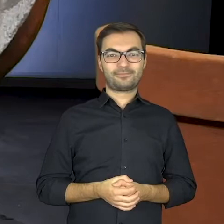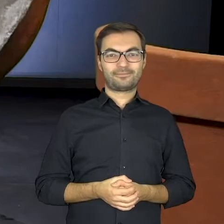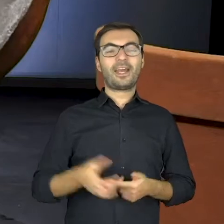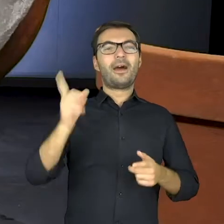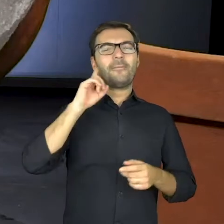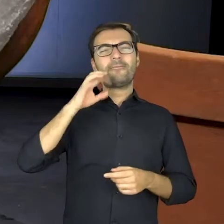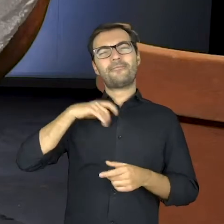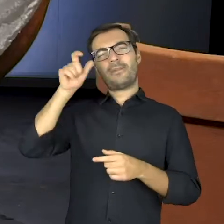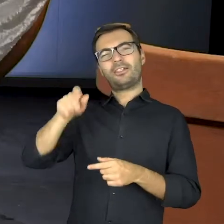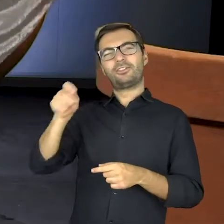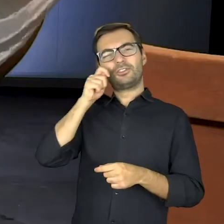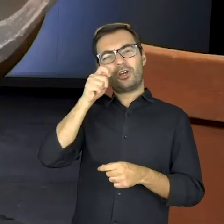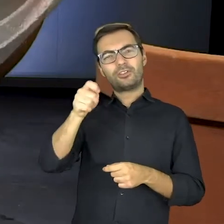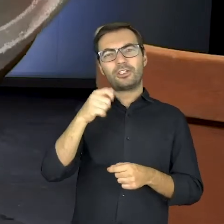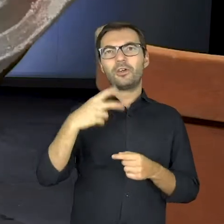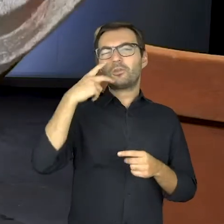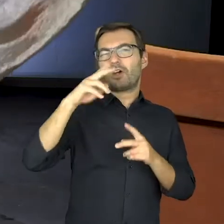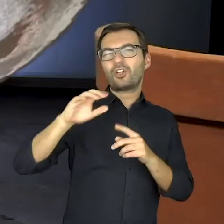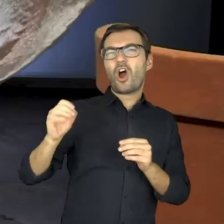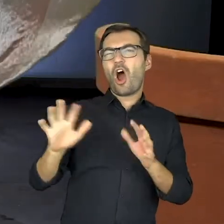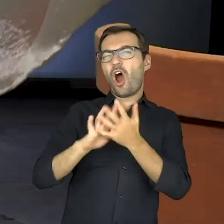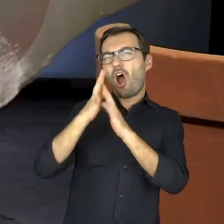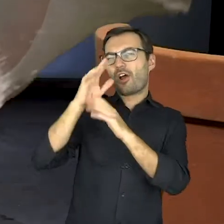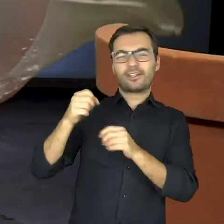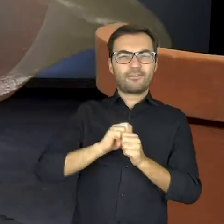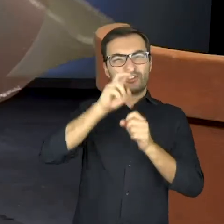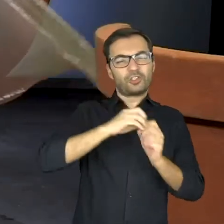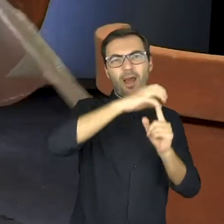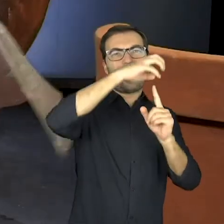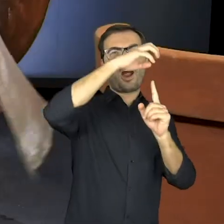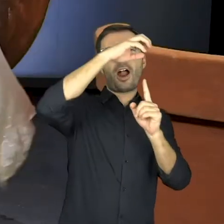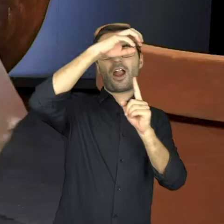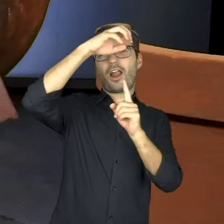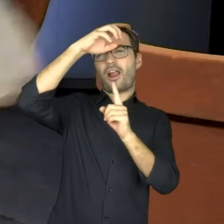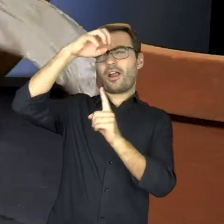Mr. Eyeglass, when he saw a fire he jumped with parachute with a desire